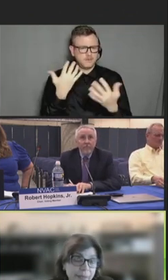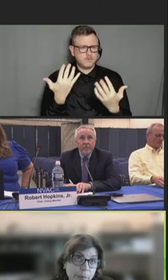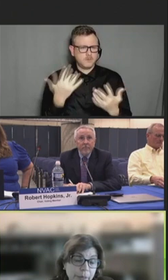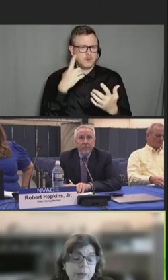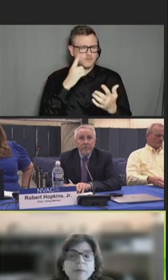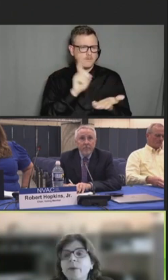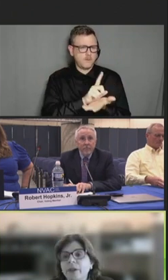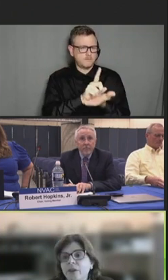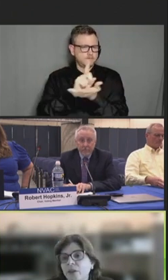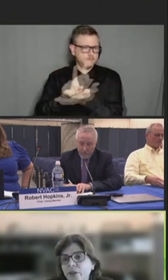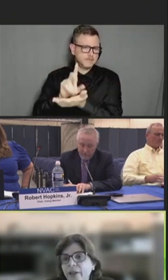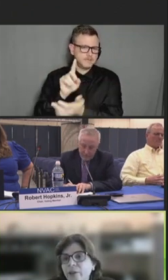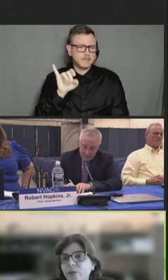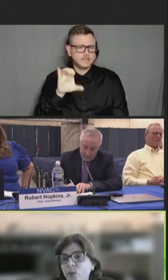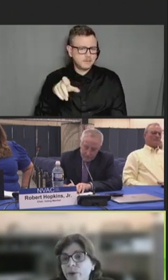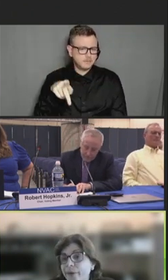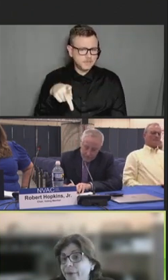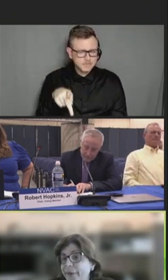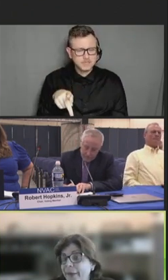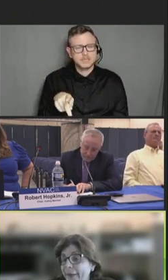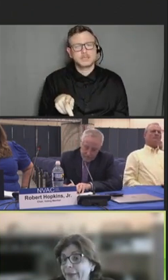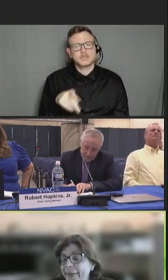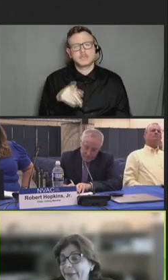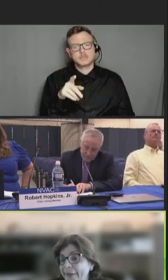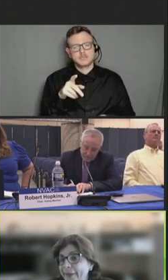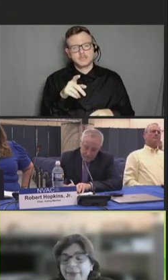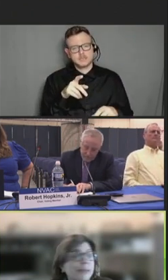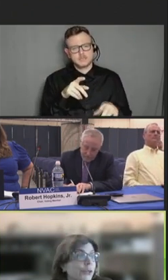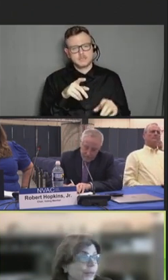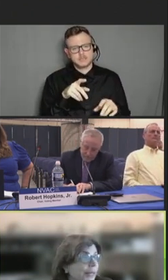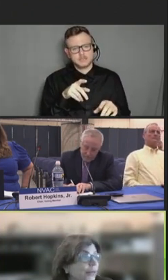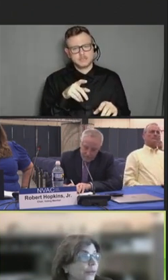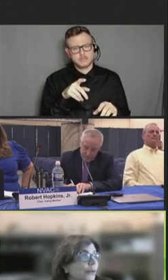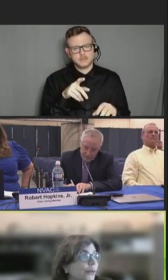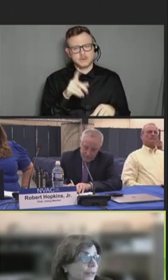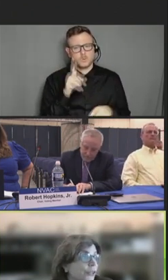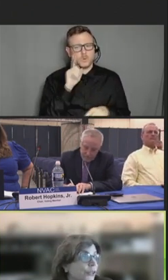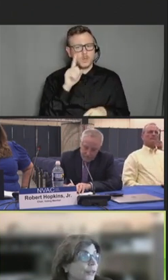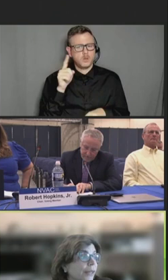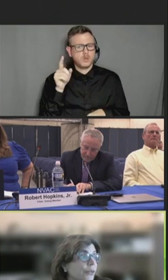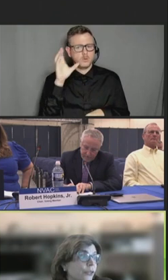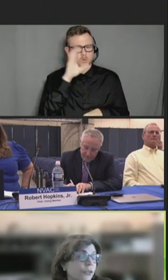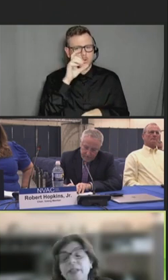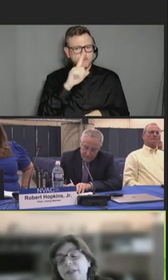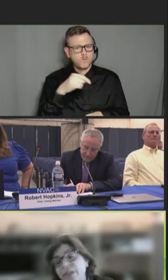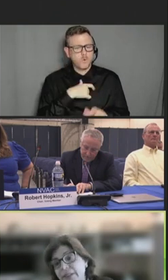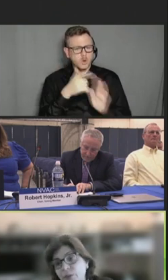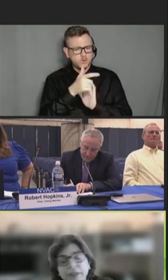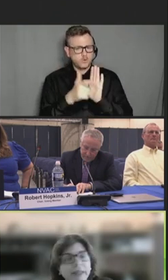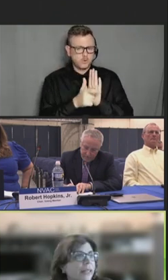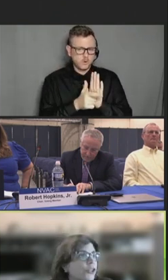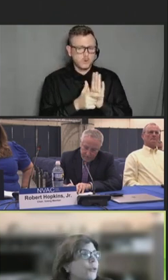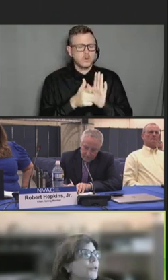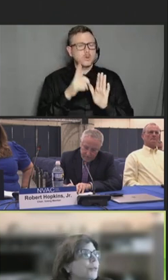We are looking for a attorney -- an attorney who's interested in vaccine-related issues.